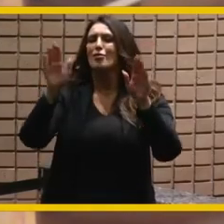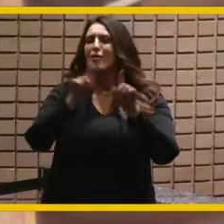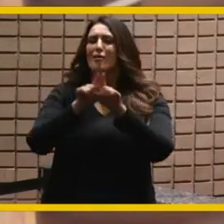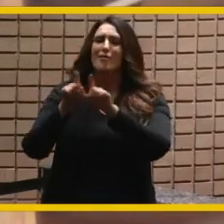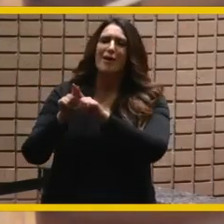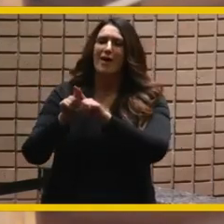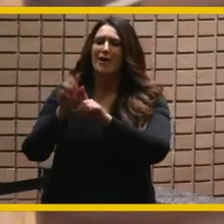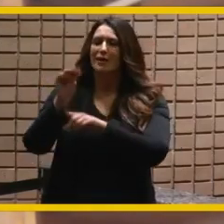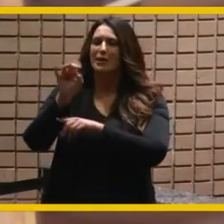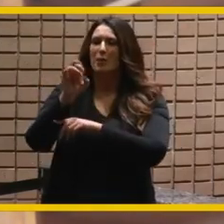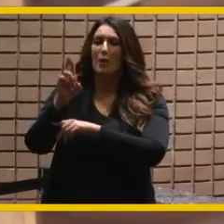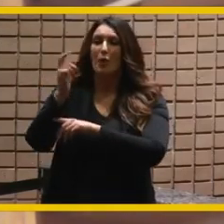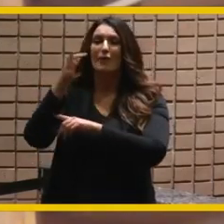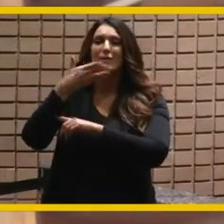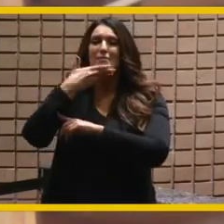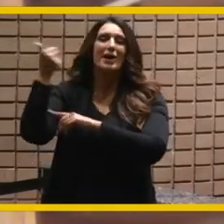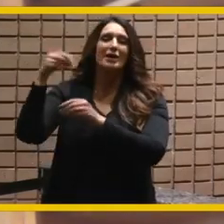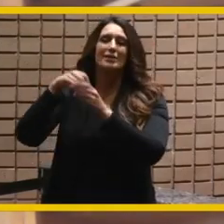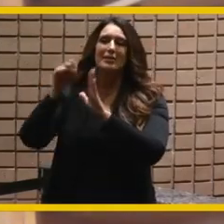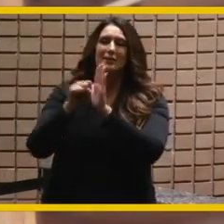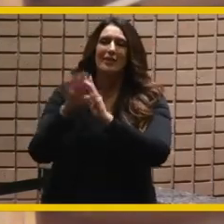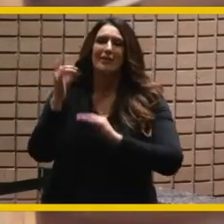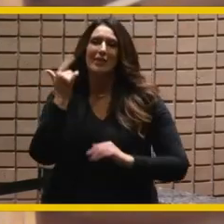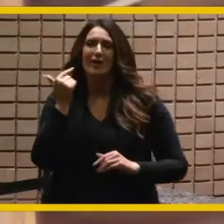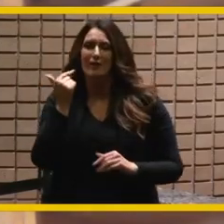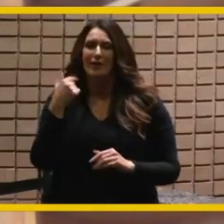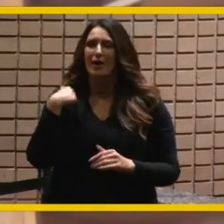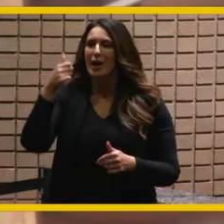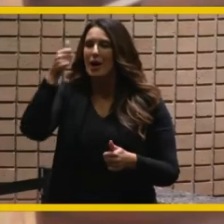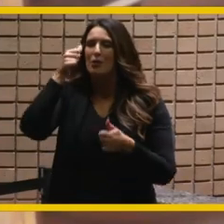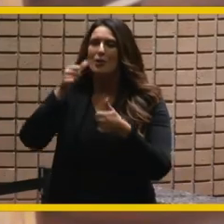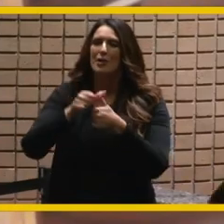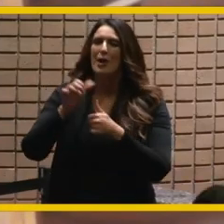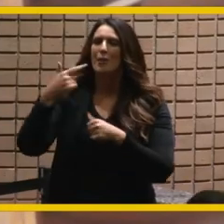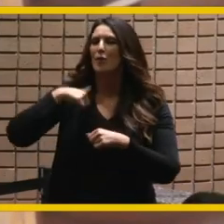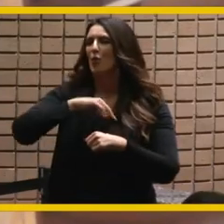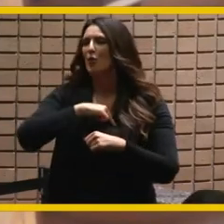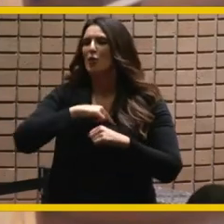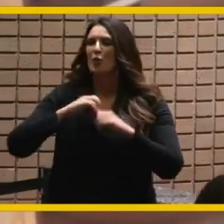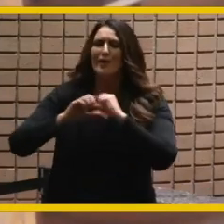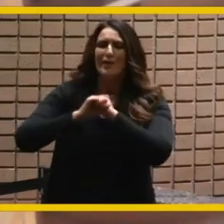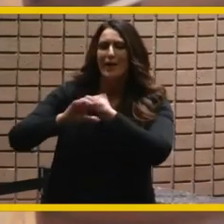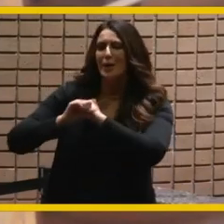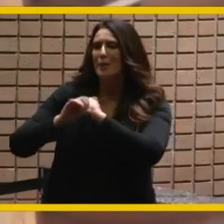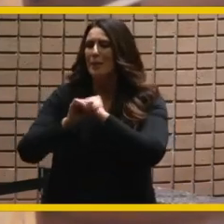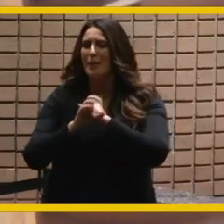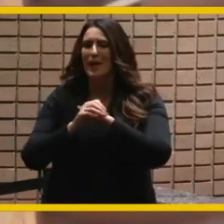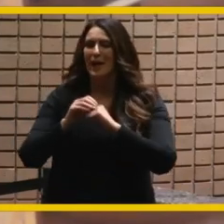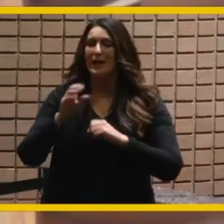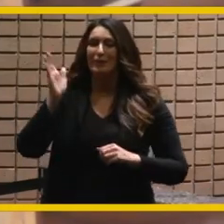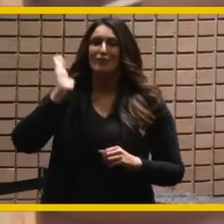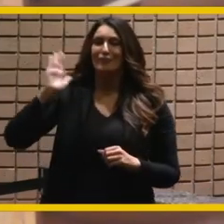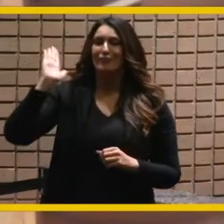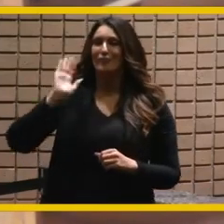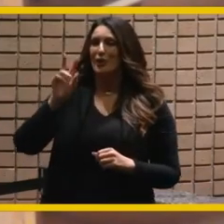of california you know i remember your hog fart campaign in 2012 i'm sure you do too although it's